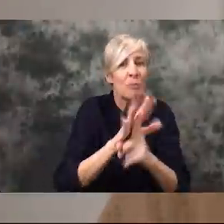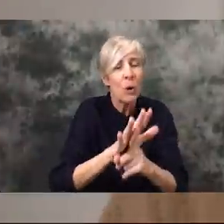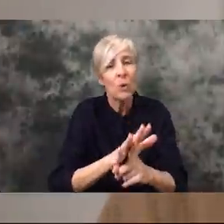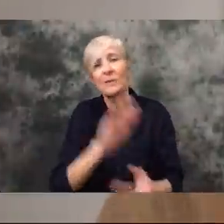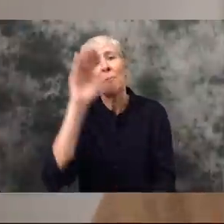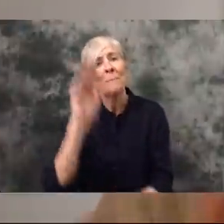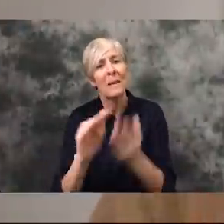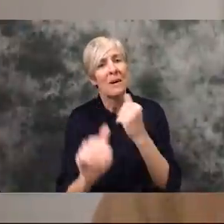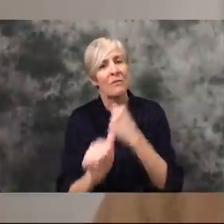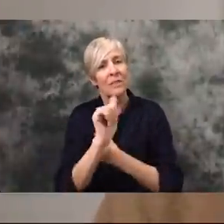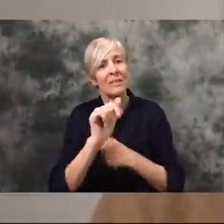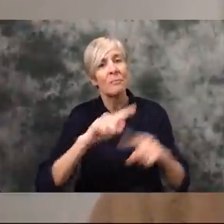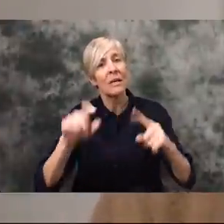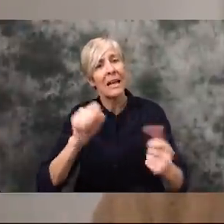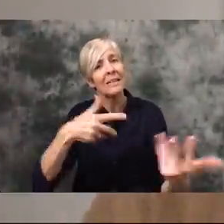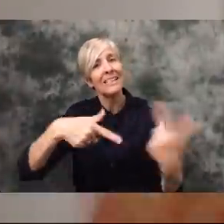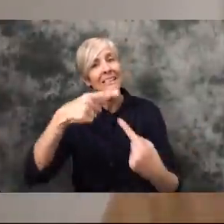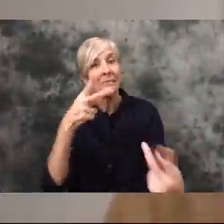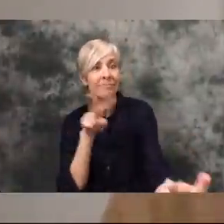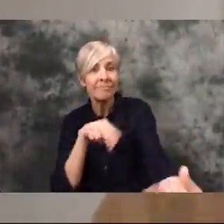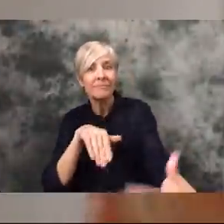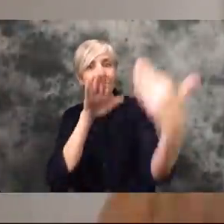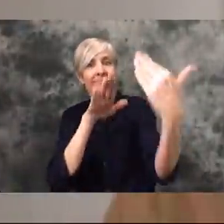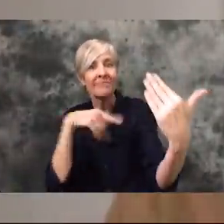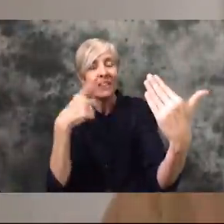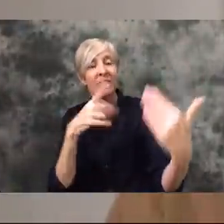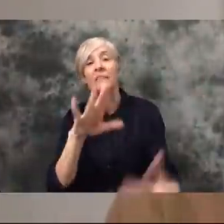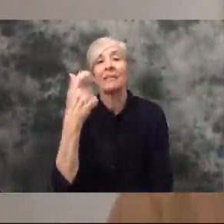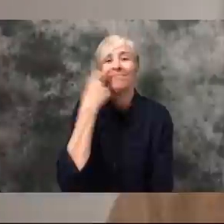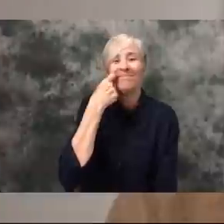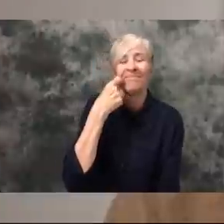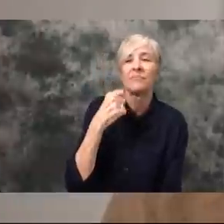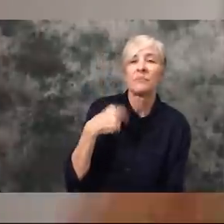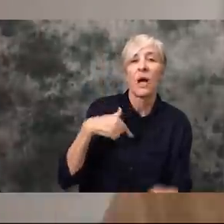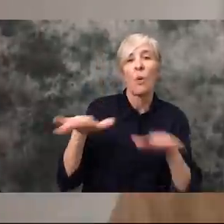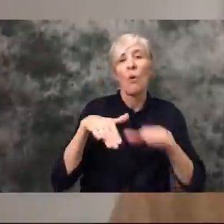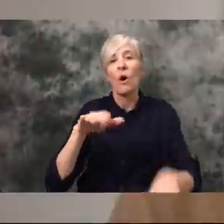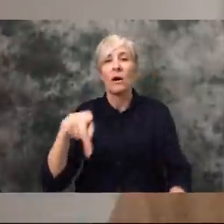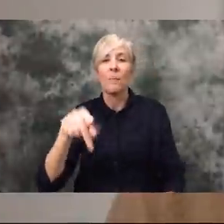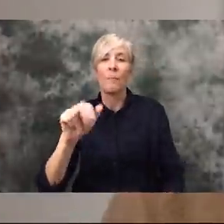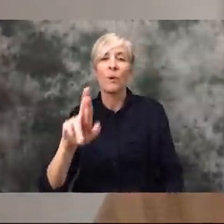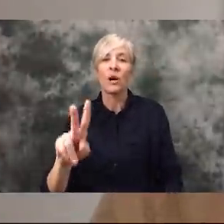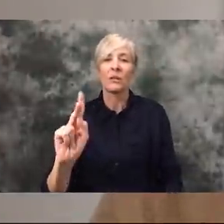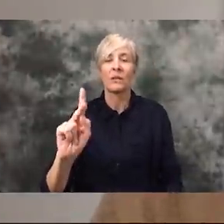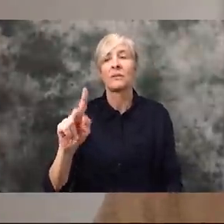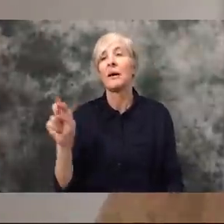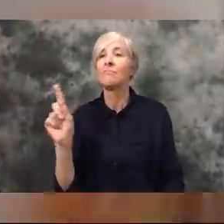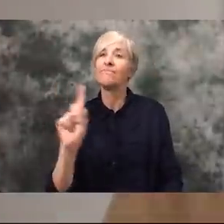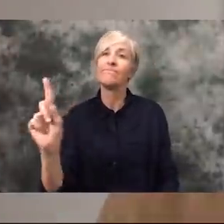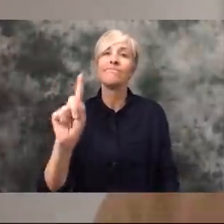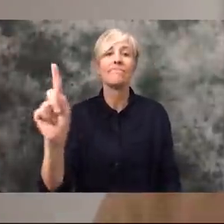interact with someone face-to-face. For instance, I went to the park the other day and just walked around I didn't congregate with